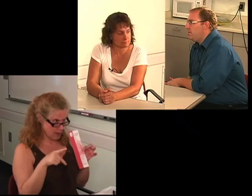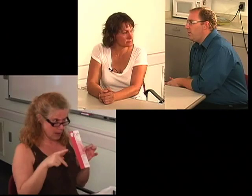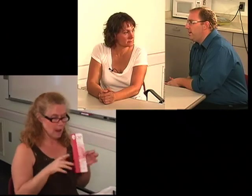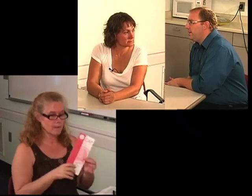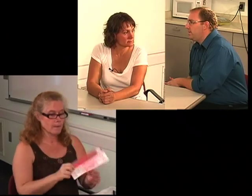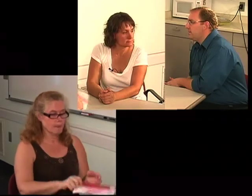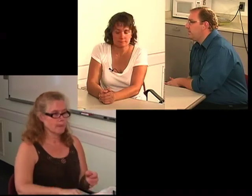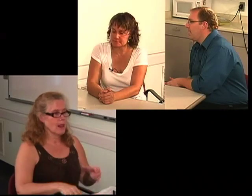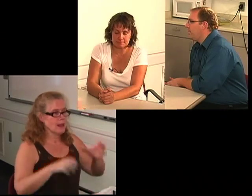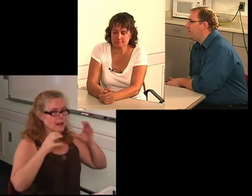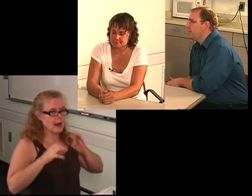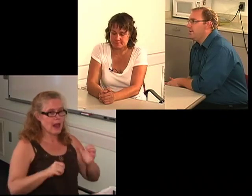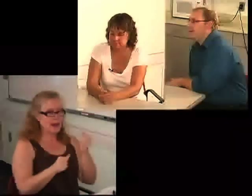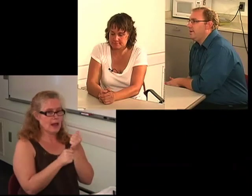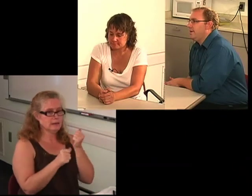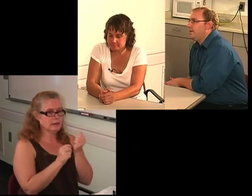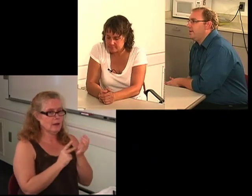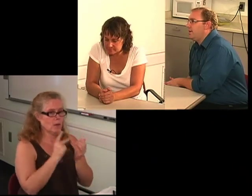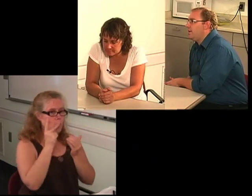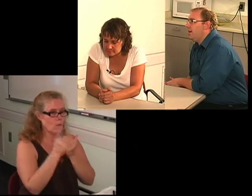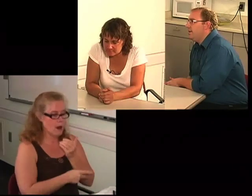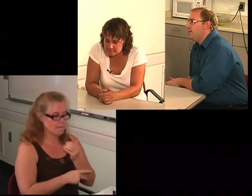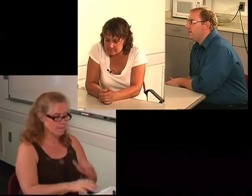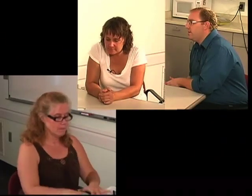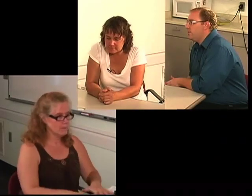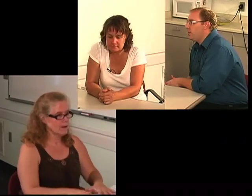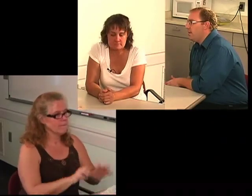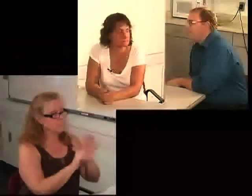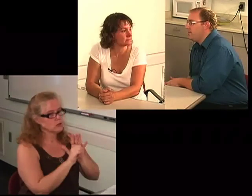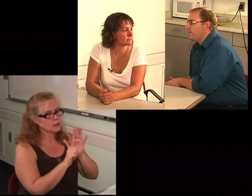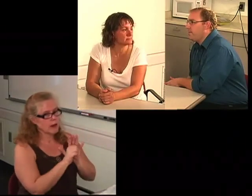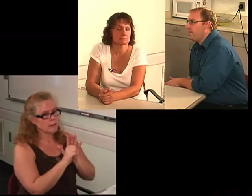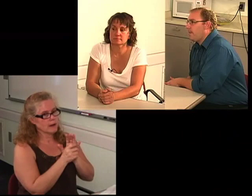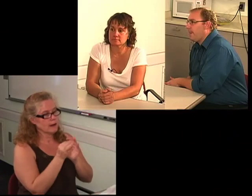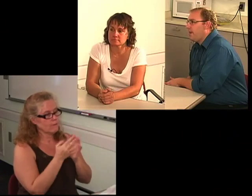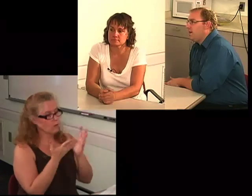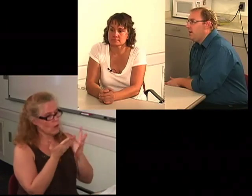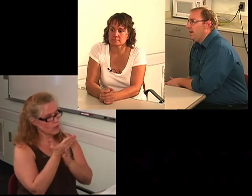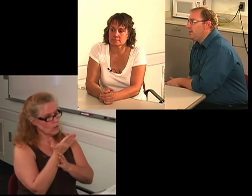Do you know about this? CAP? It's the Client Assistance Program.